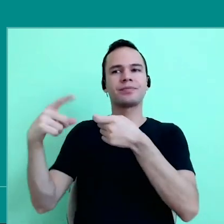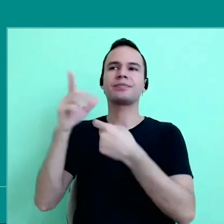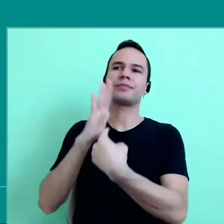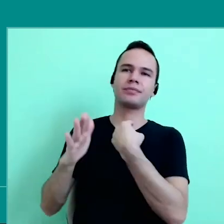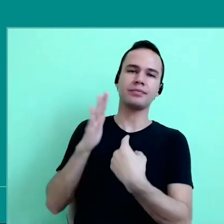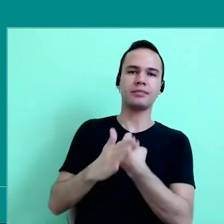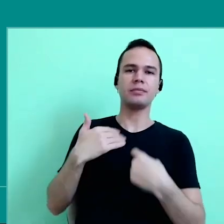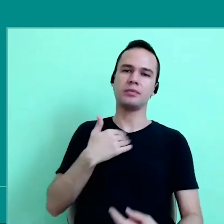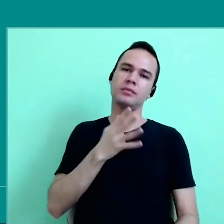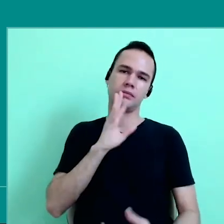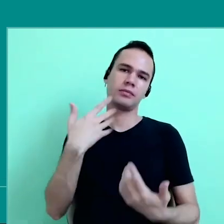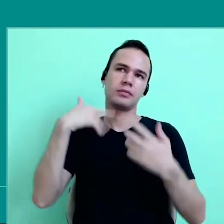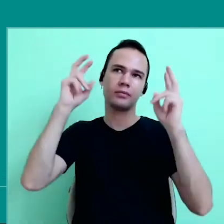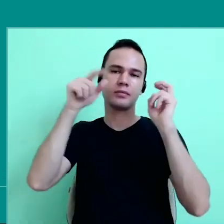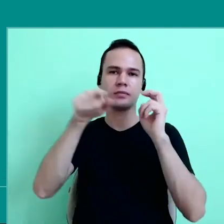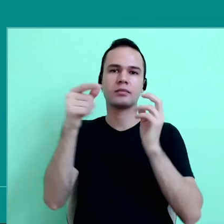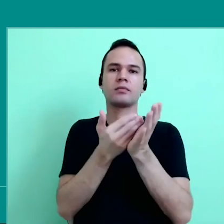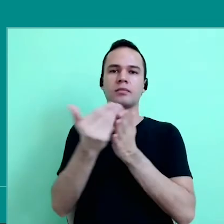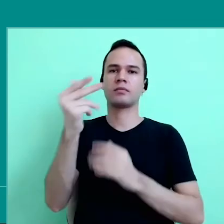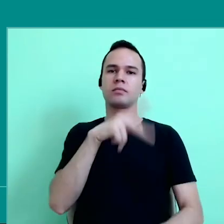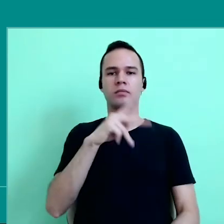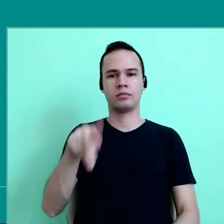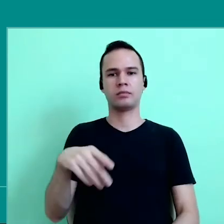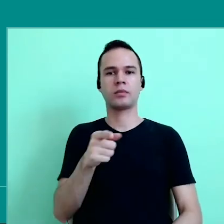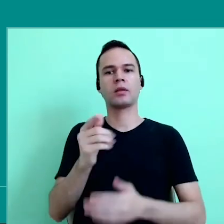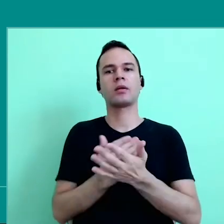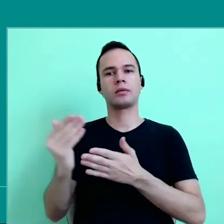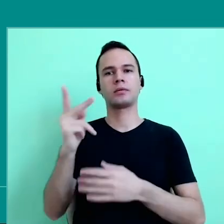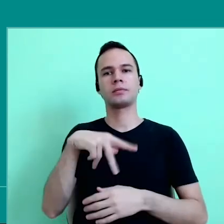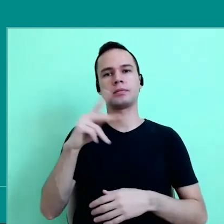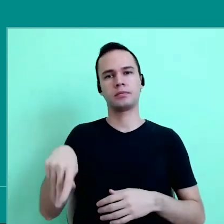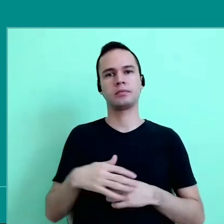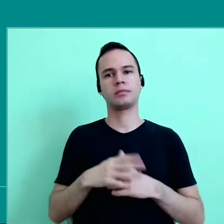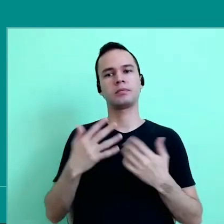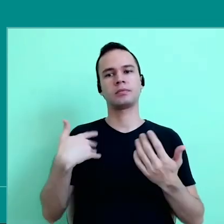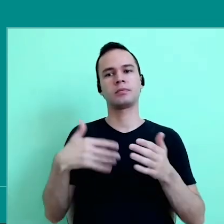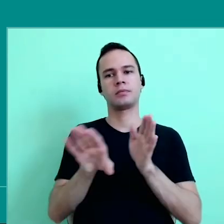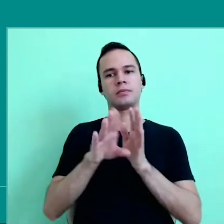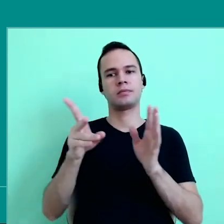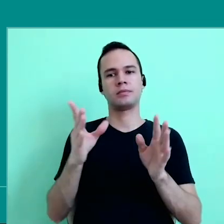And my advice would be, start with pedagogy, start with pedagogy, and then they will come to technology.